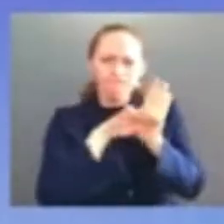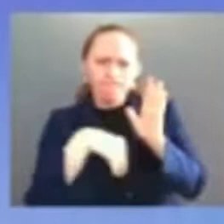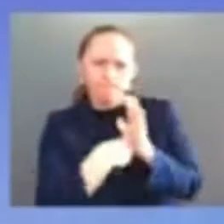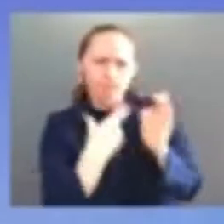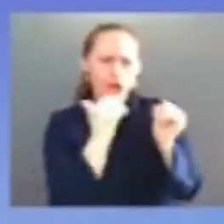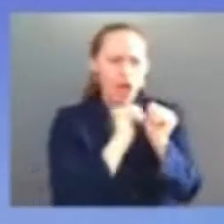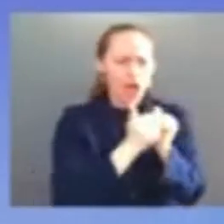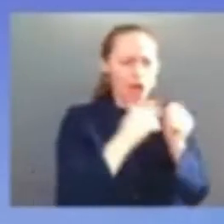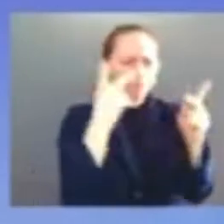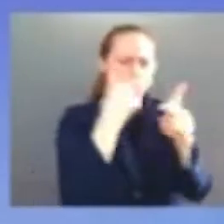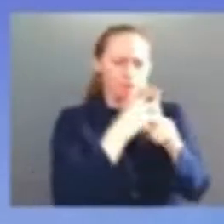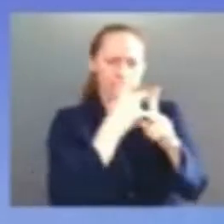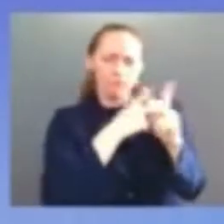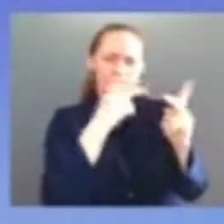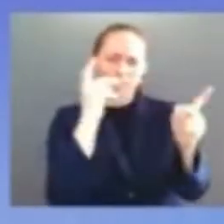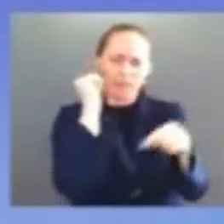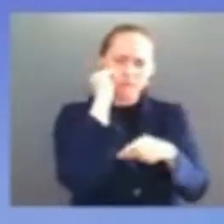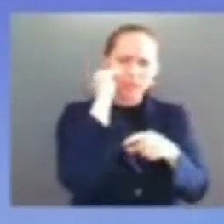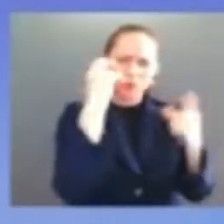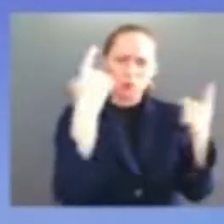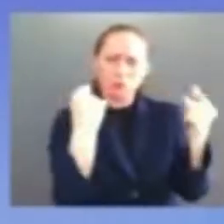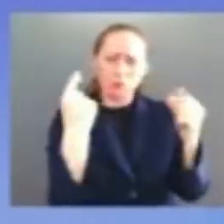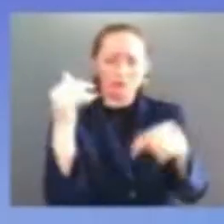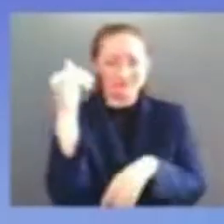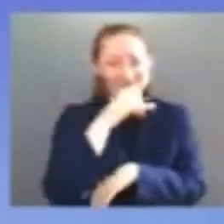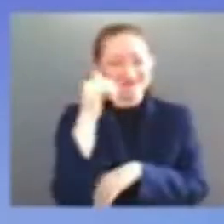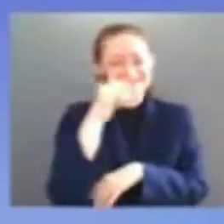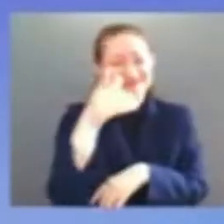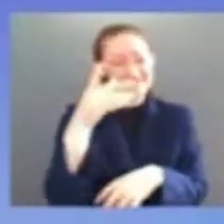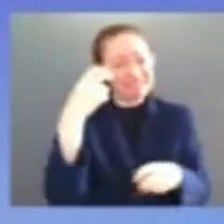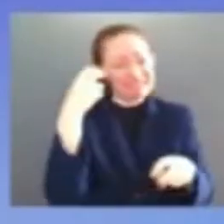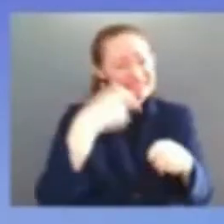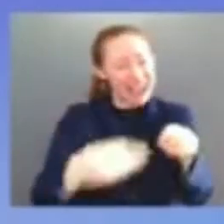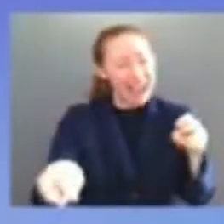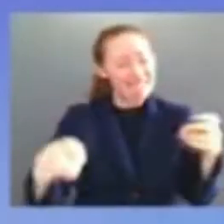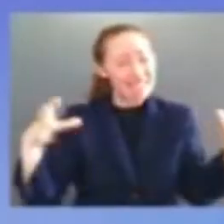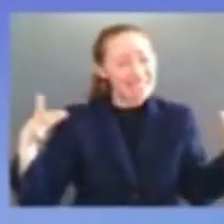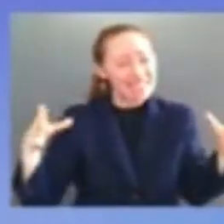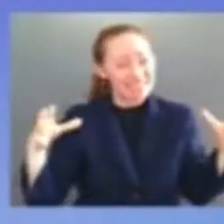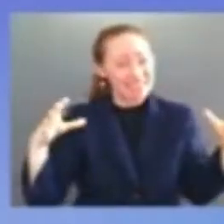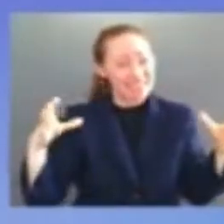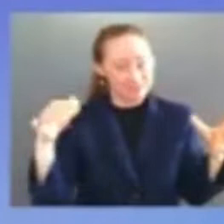senate on that committee is especially difficult with an evenly divided senate